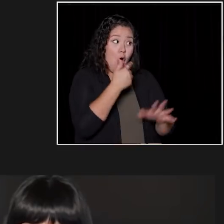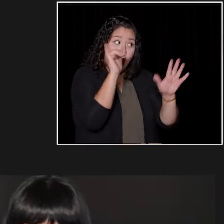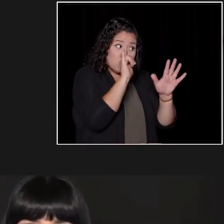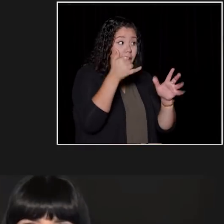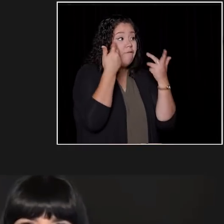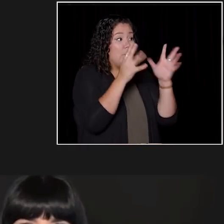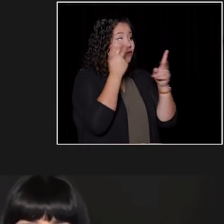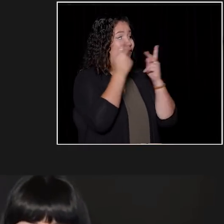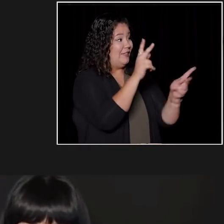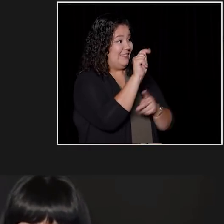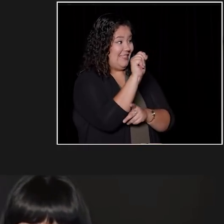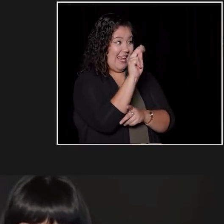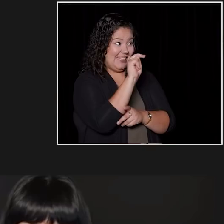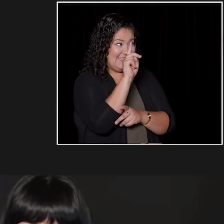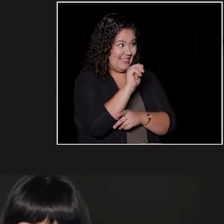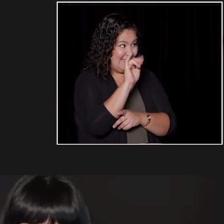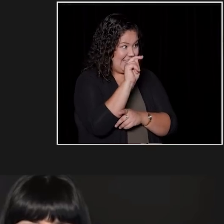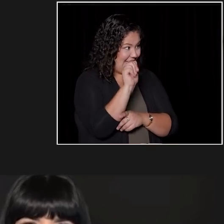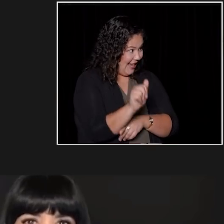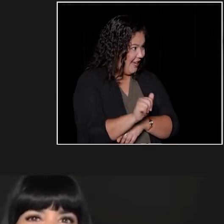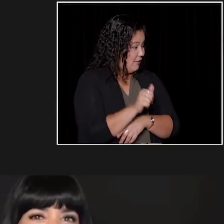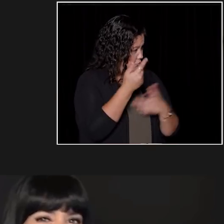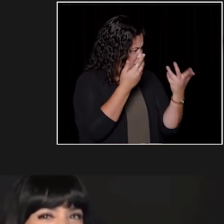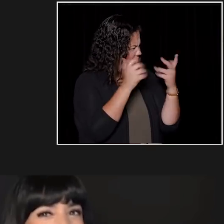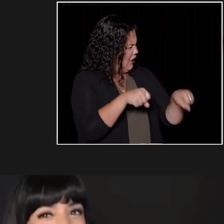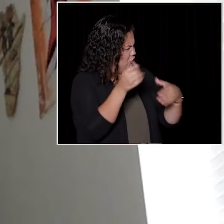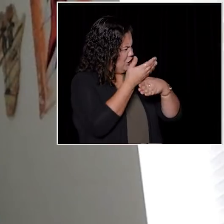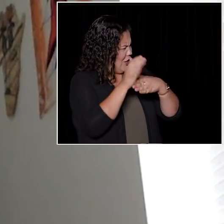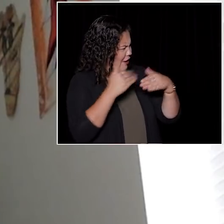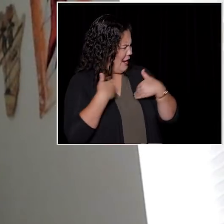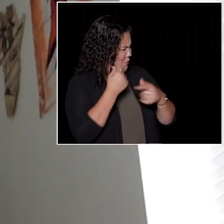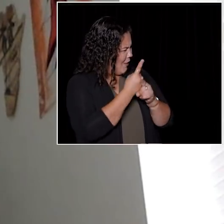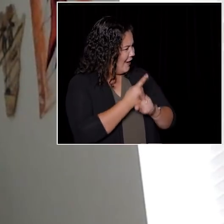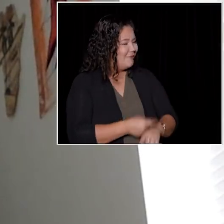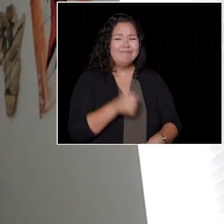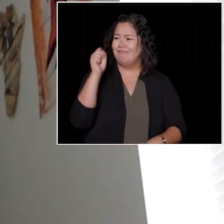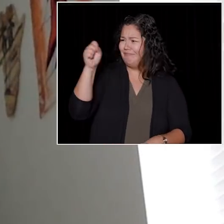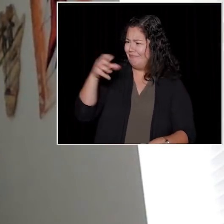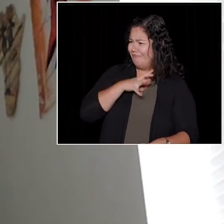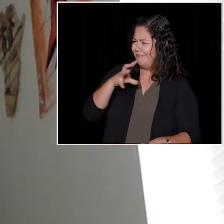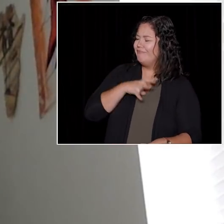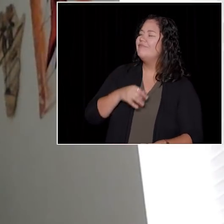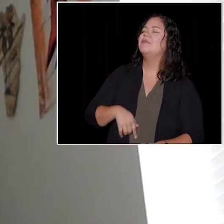We can share the same favourite animal, right? - Mm-hmm, that's okay. You were on "New Girl" for seven years.